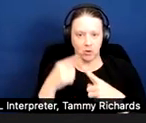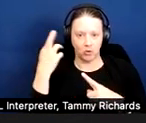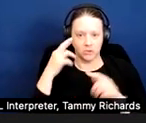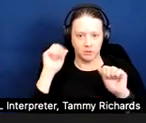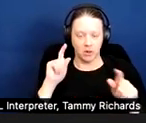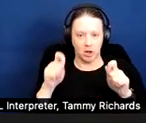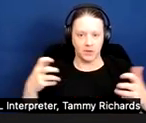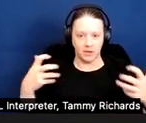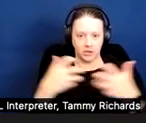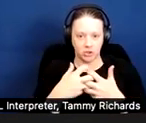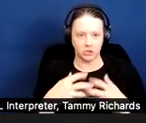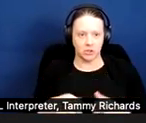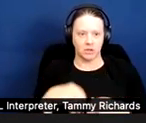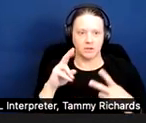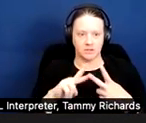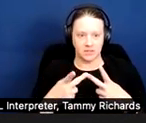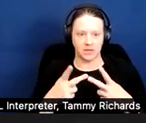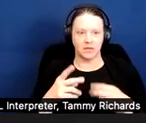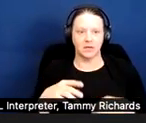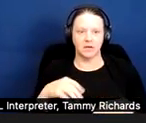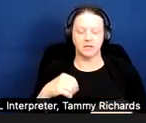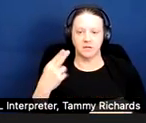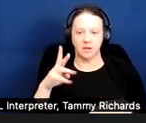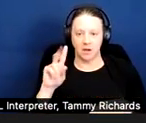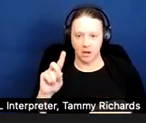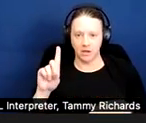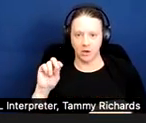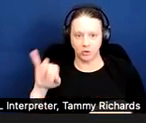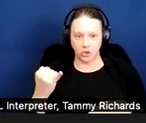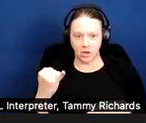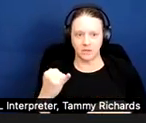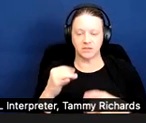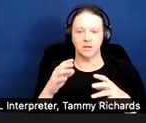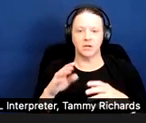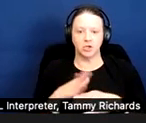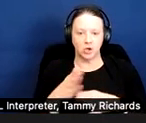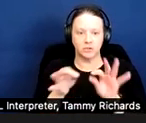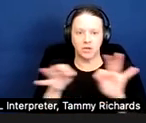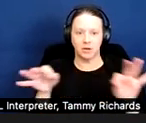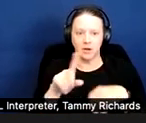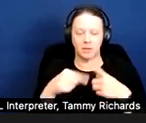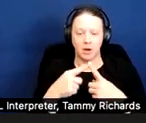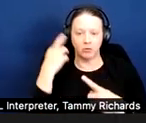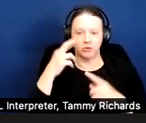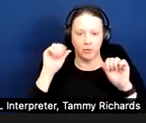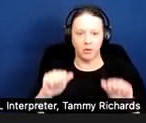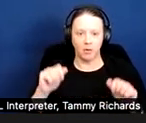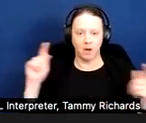The second is the joint statement on reasonable modifications. Both of those publications are extremely helpful.